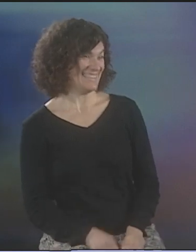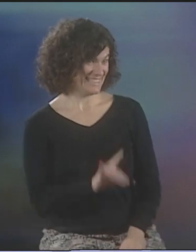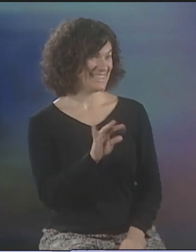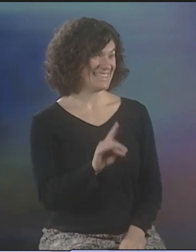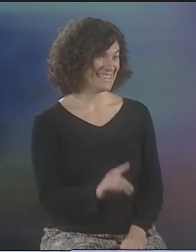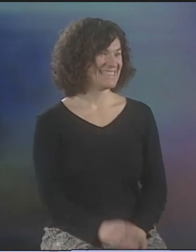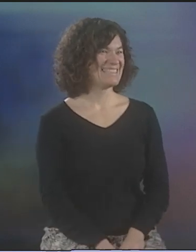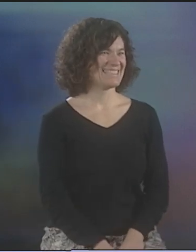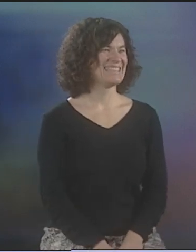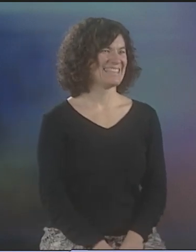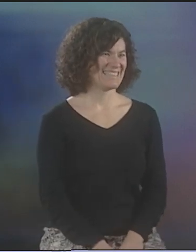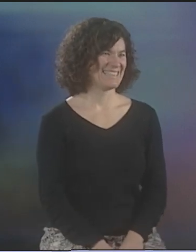I DID. MM-HMM.